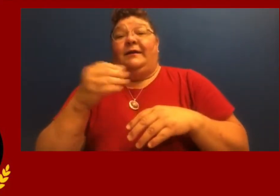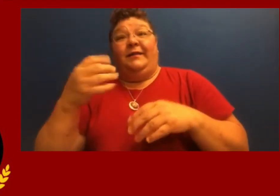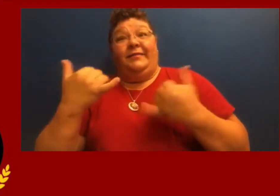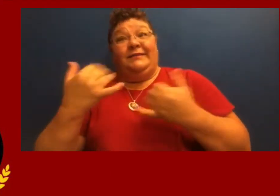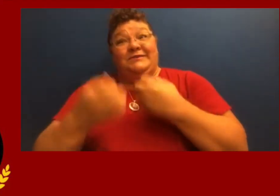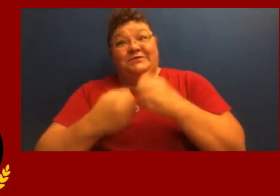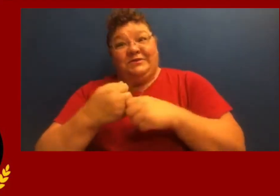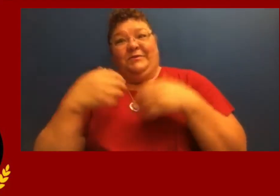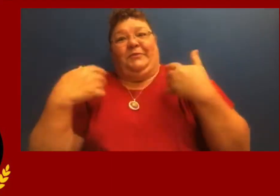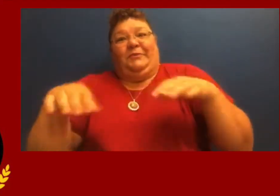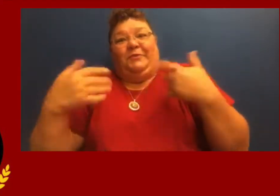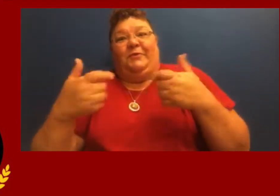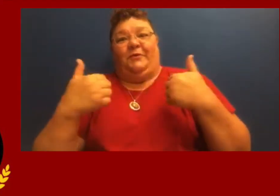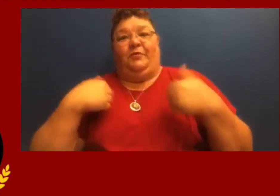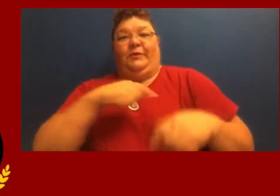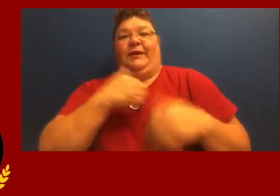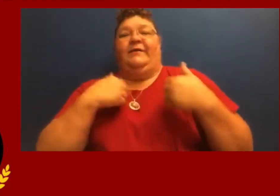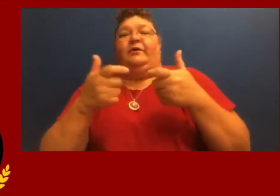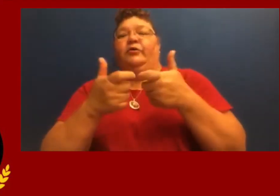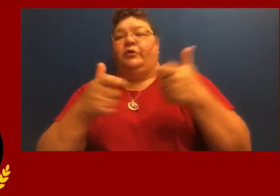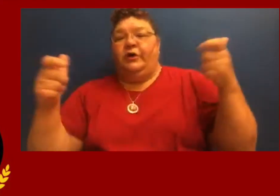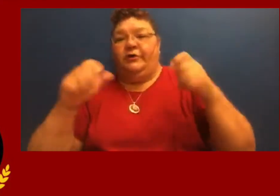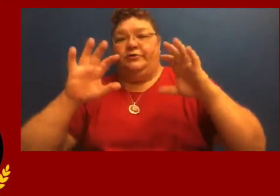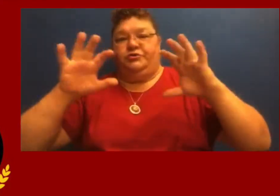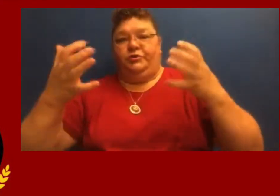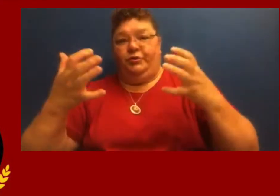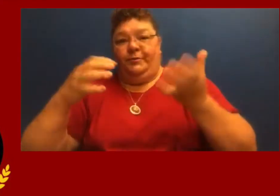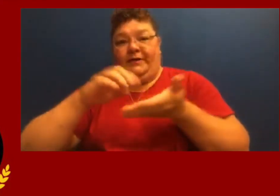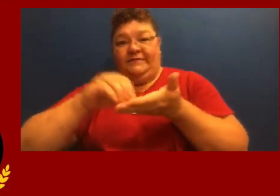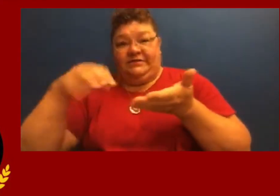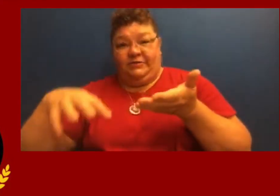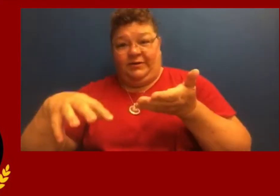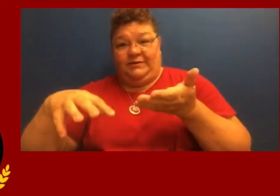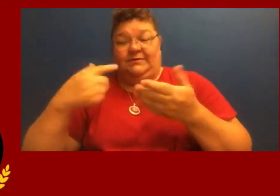This year we have a large group of students.